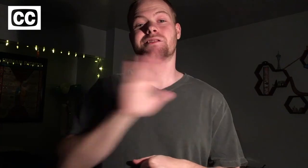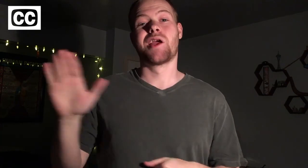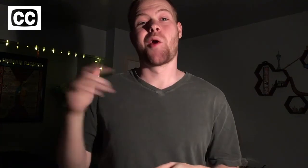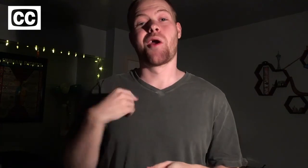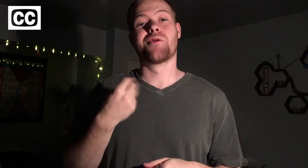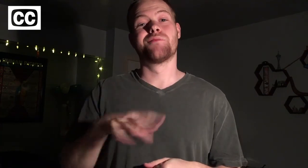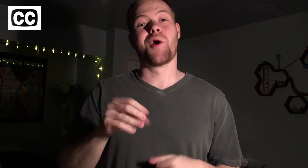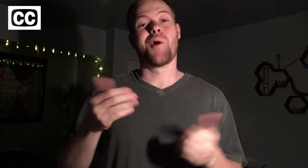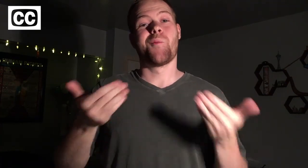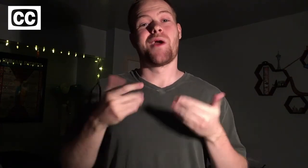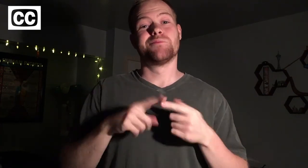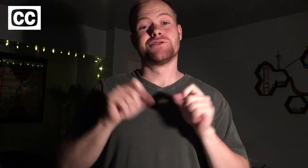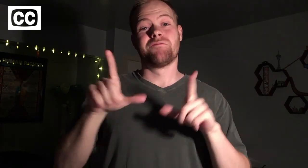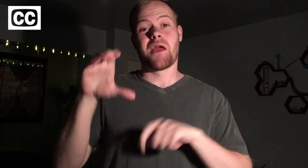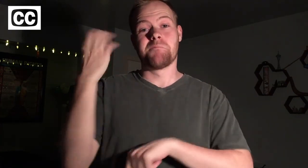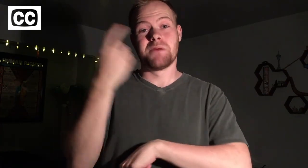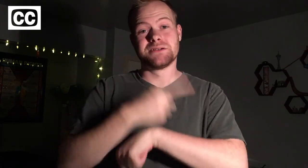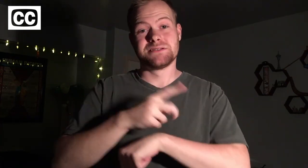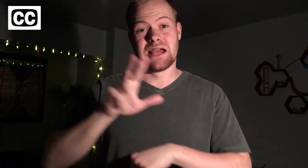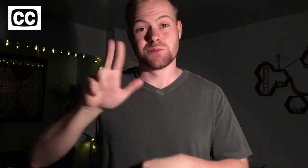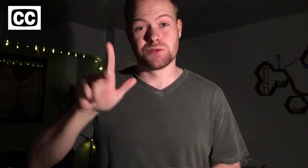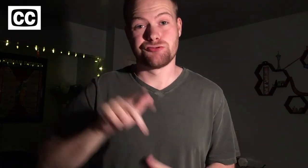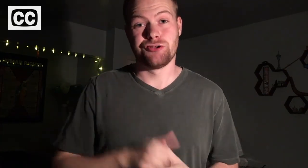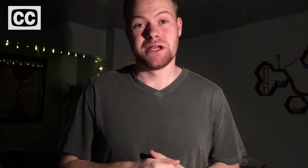Hello, I'm Rogan and welcome to Vlogmas day 23.